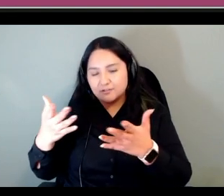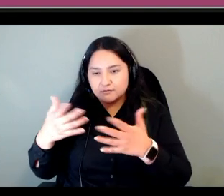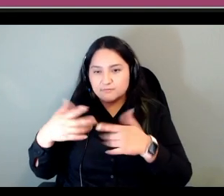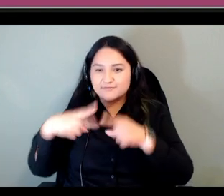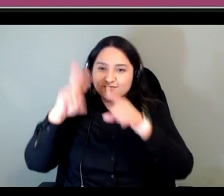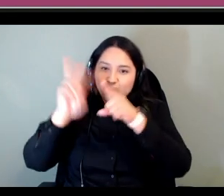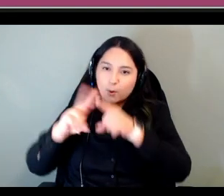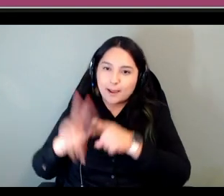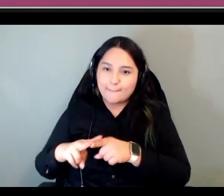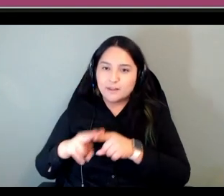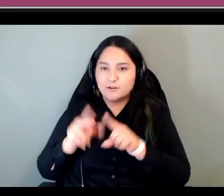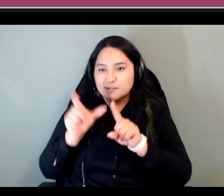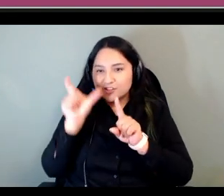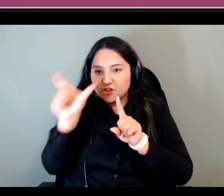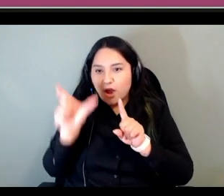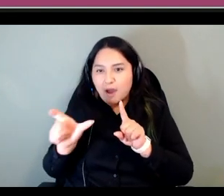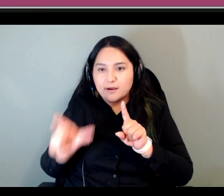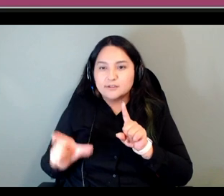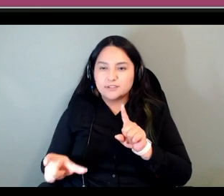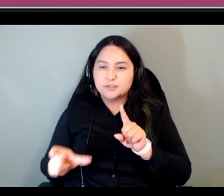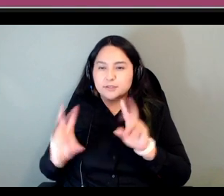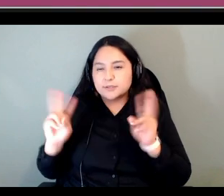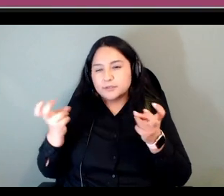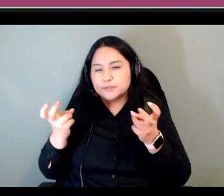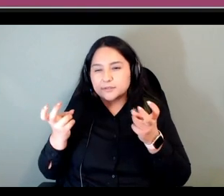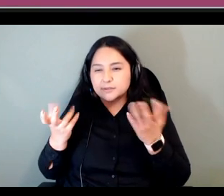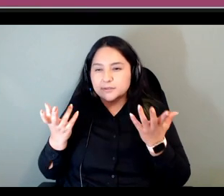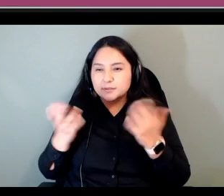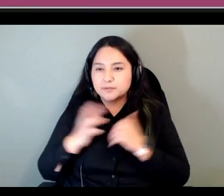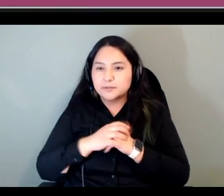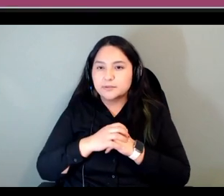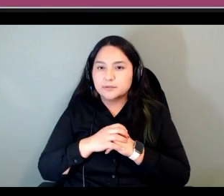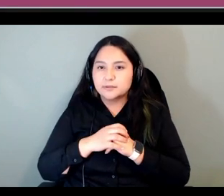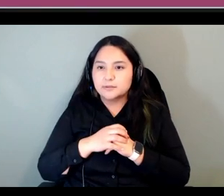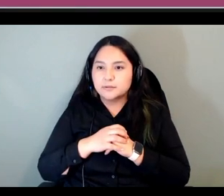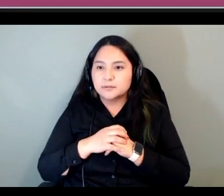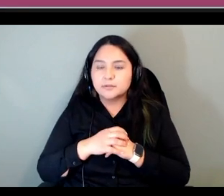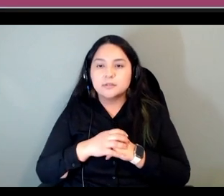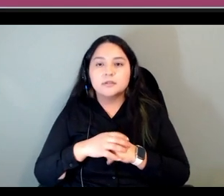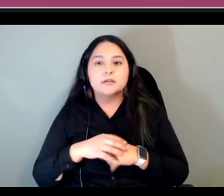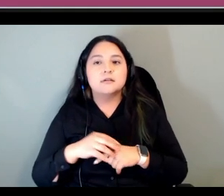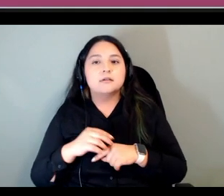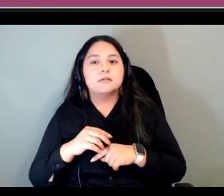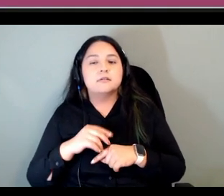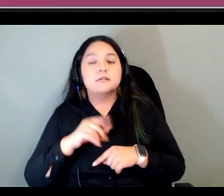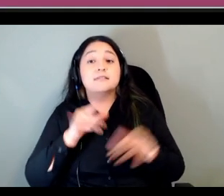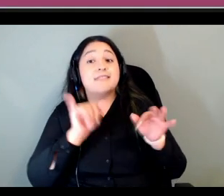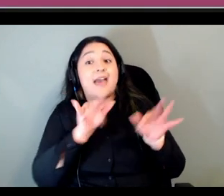um then which means sorry now it means more words in the chapter yes thank you yeah we